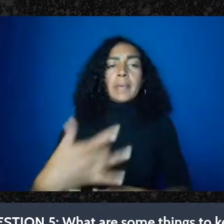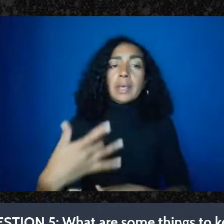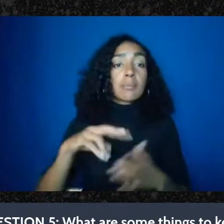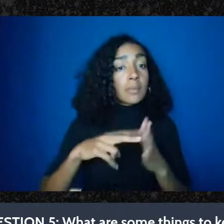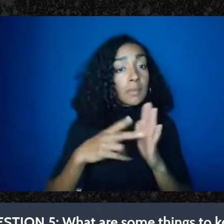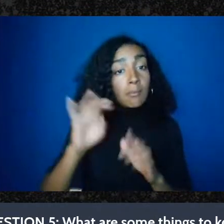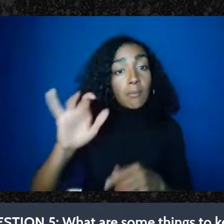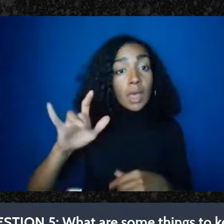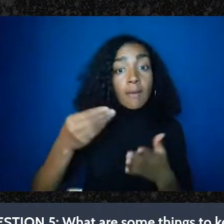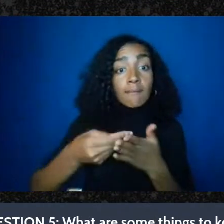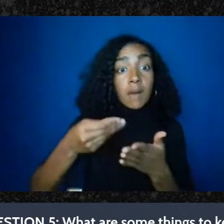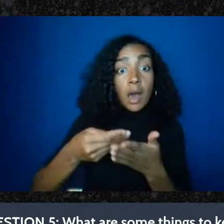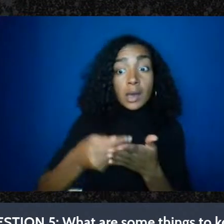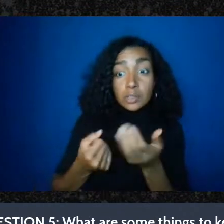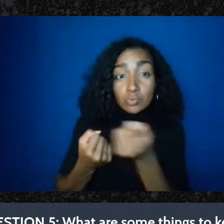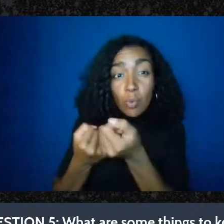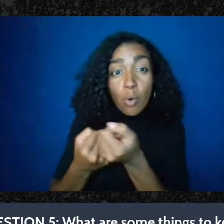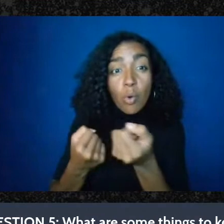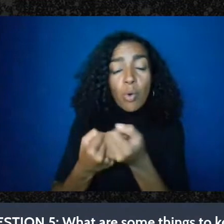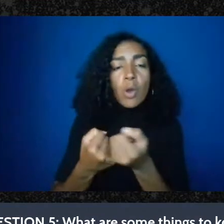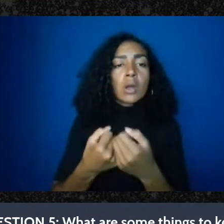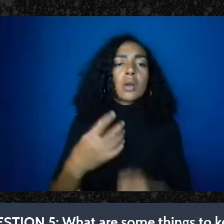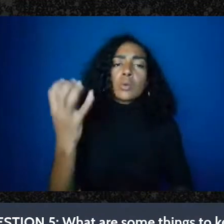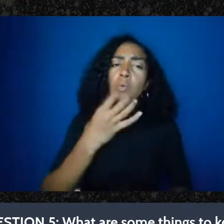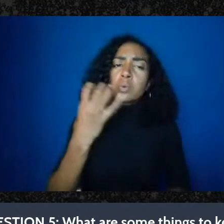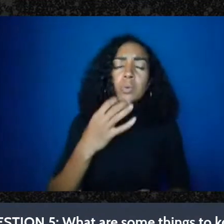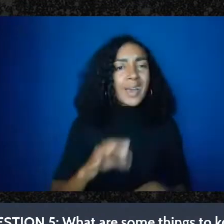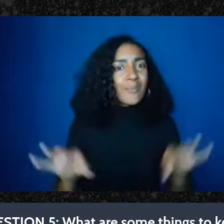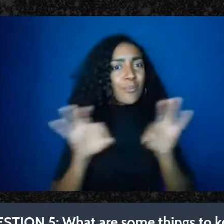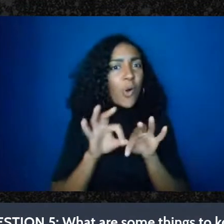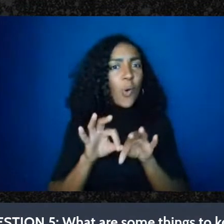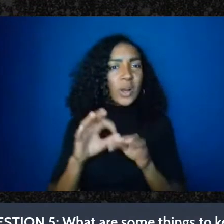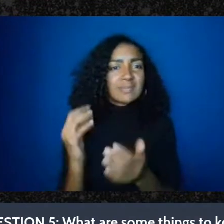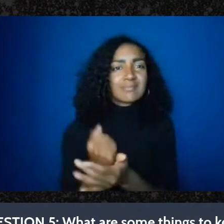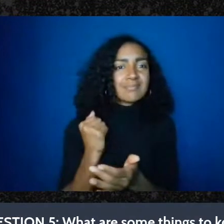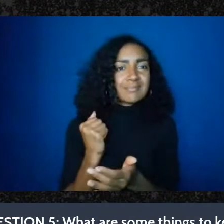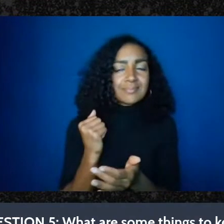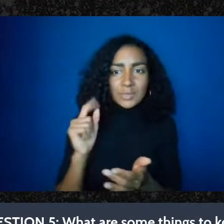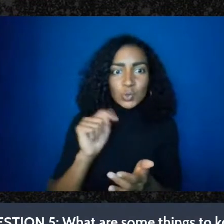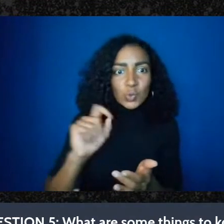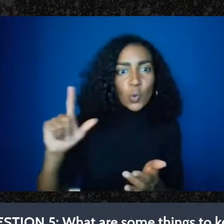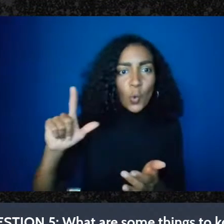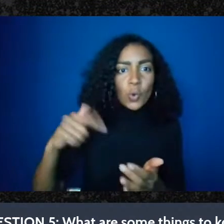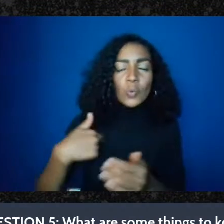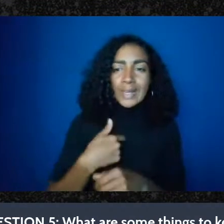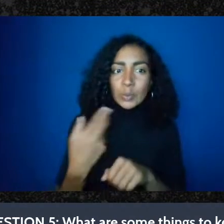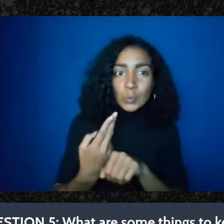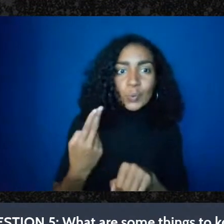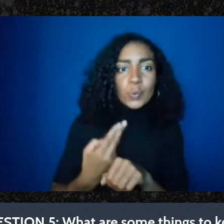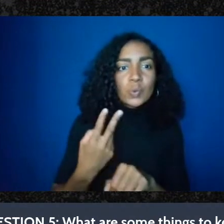a great tool that we have to-to help our communities